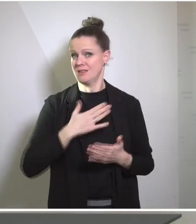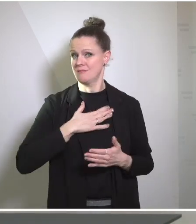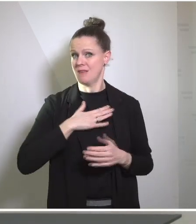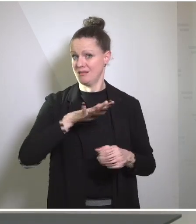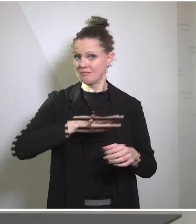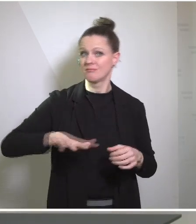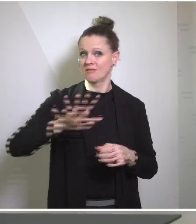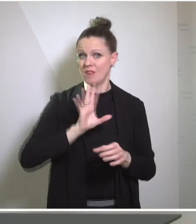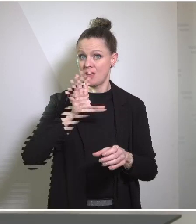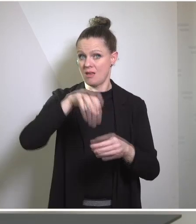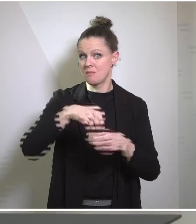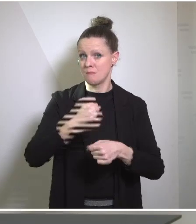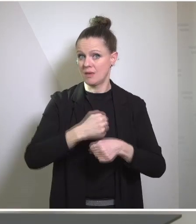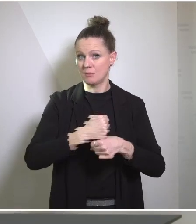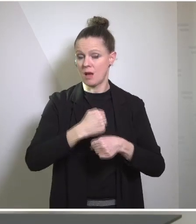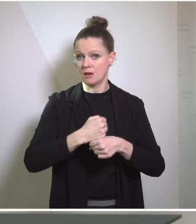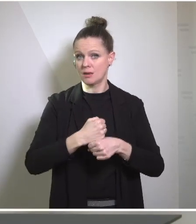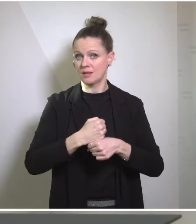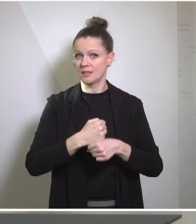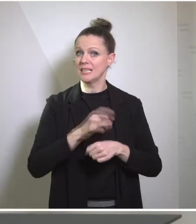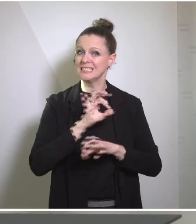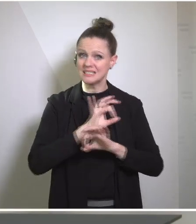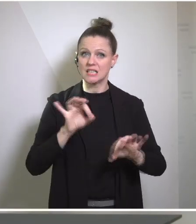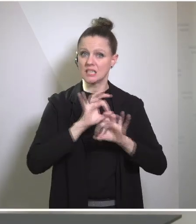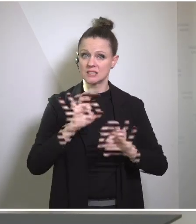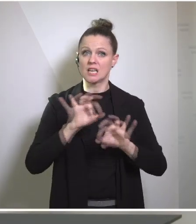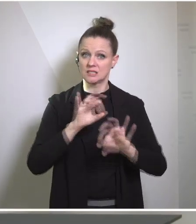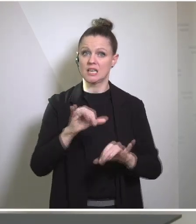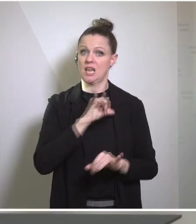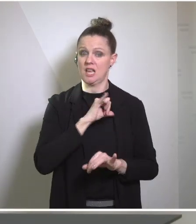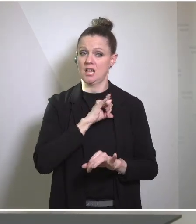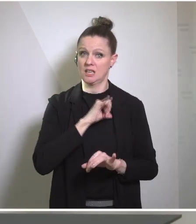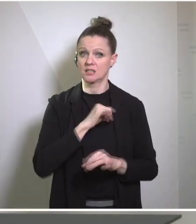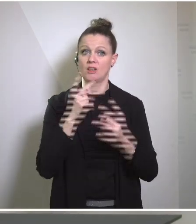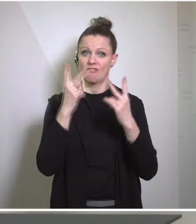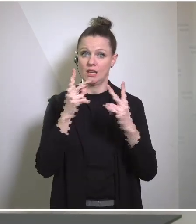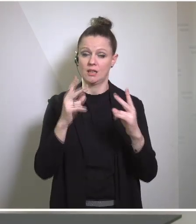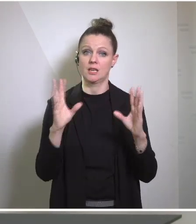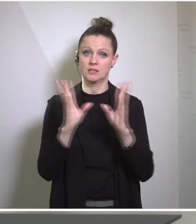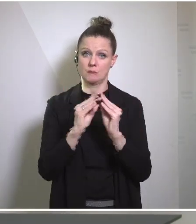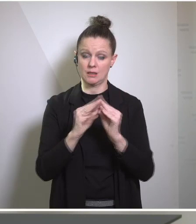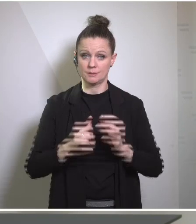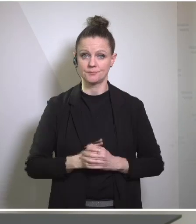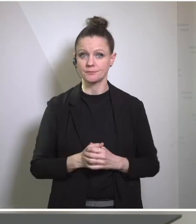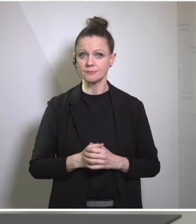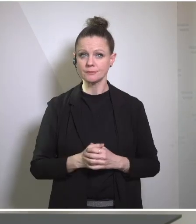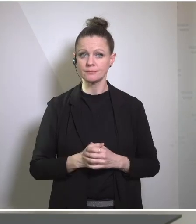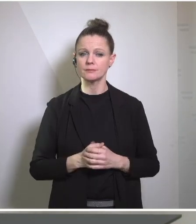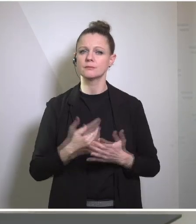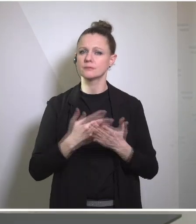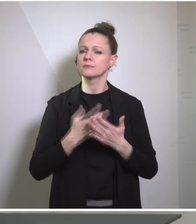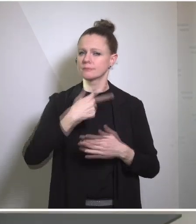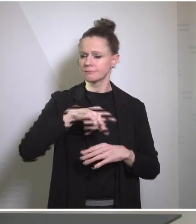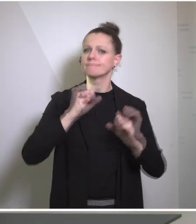taken part in this very, very important meeting. And I think it's a testament to our commitment